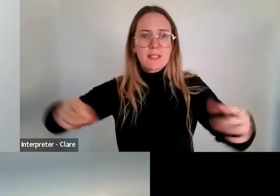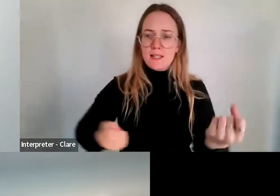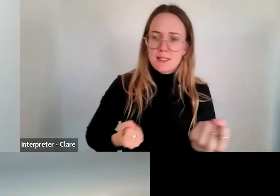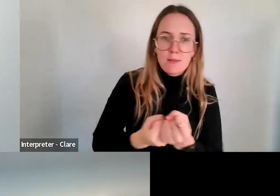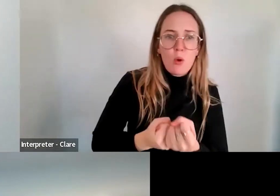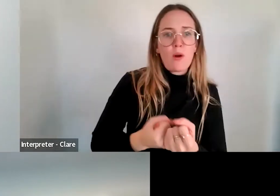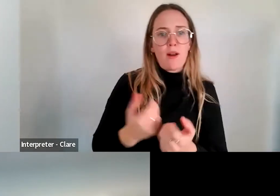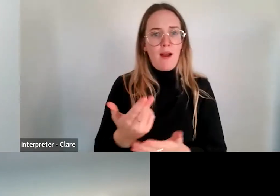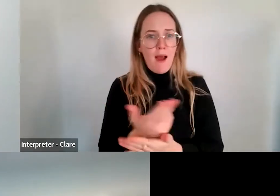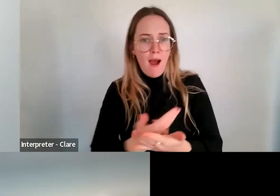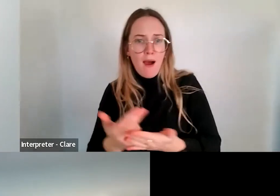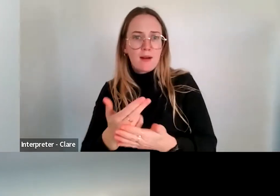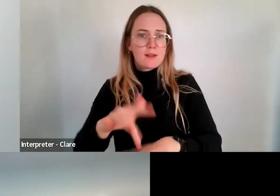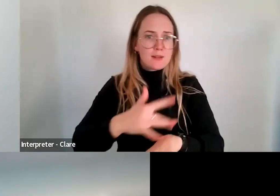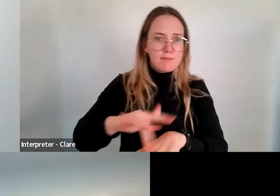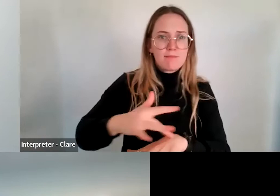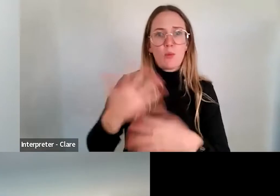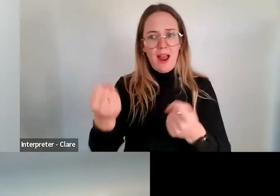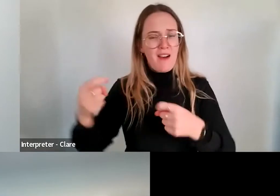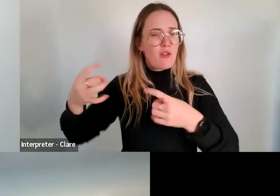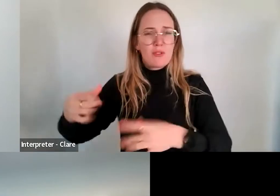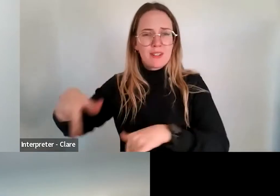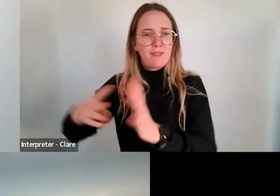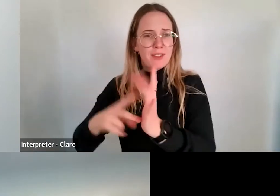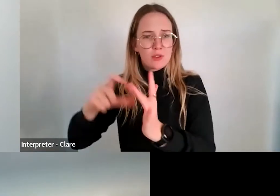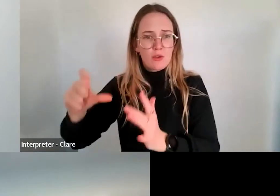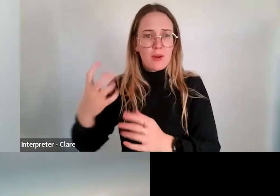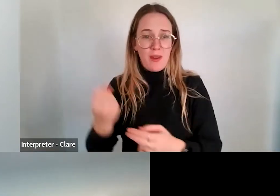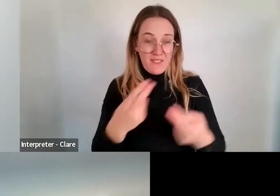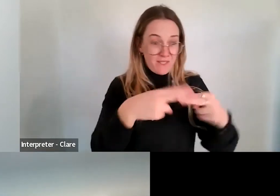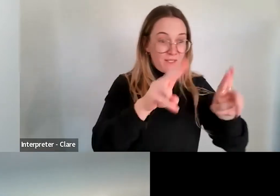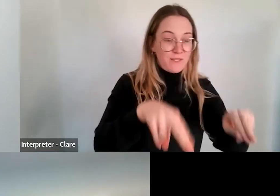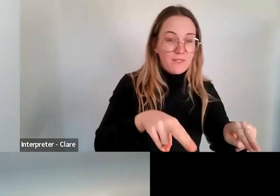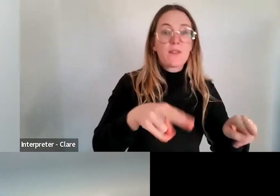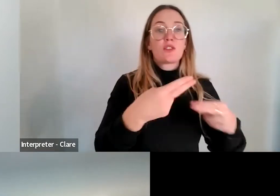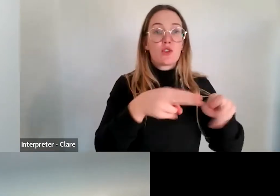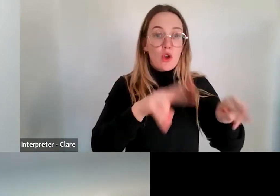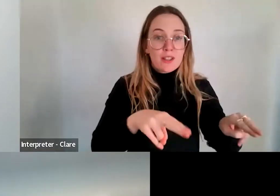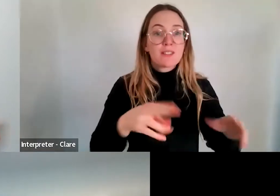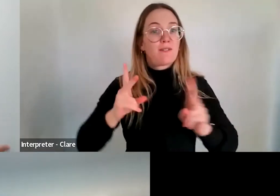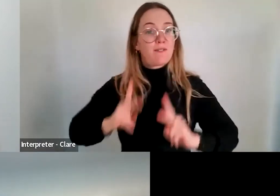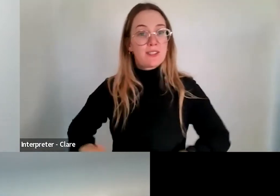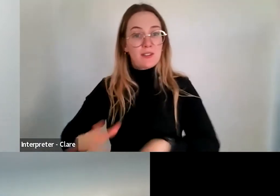that we know exists in Victoria from the circus and physical theatre community, you know, that spans a huge